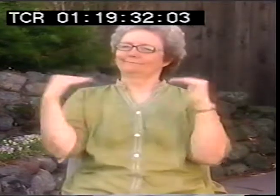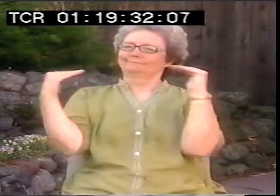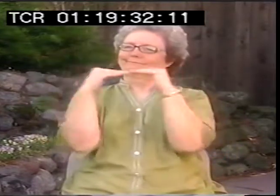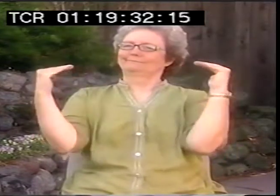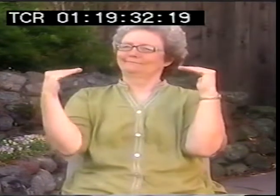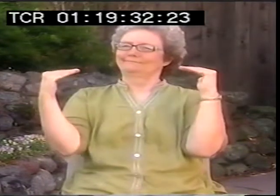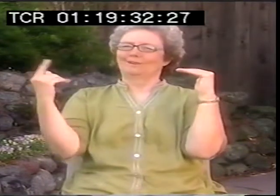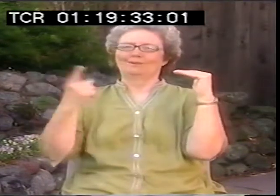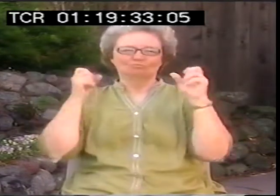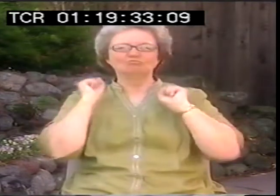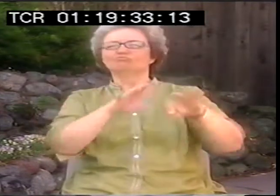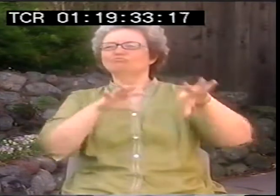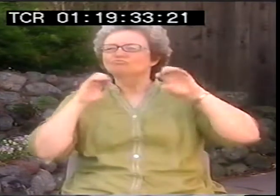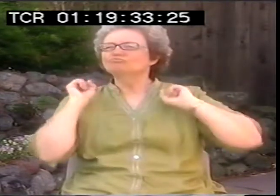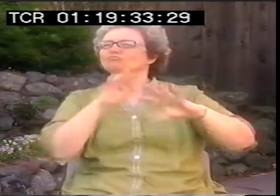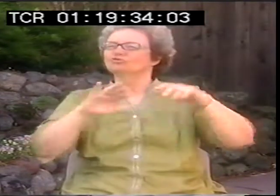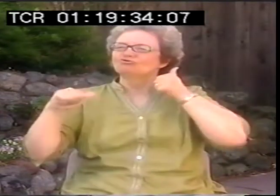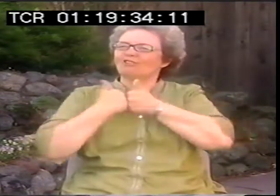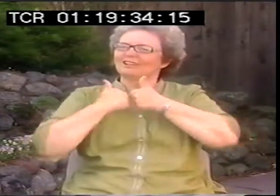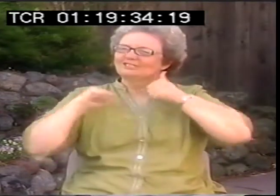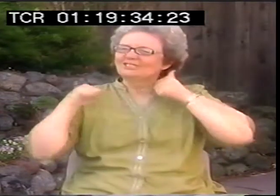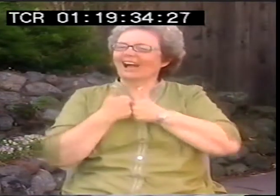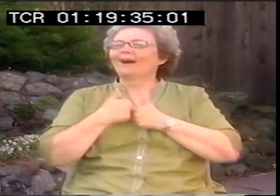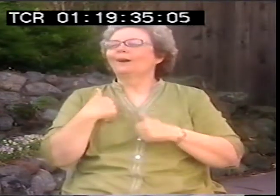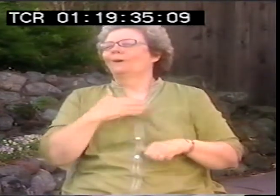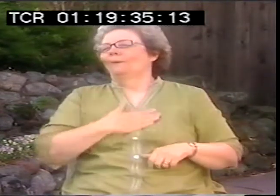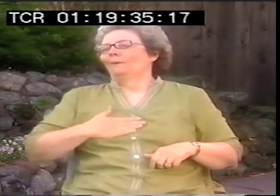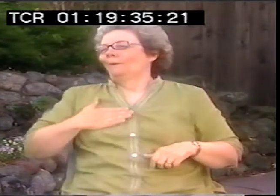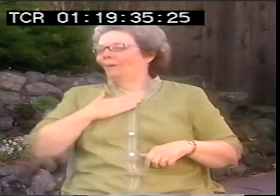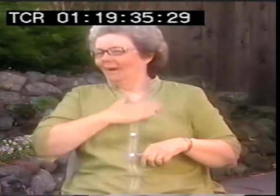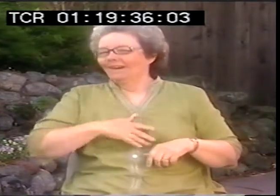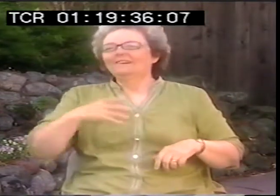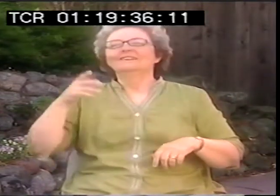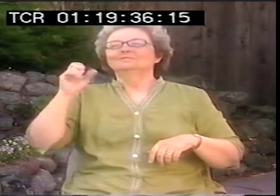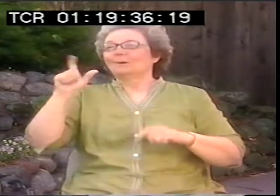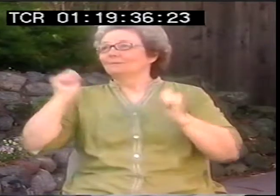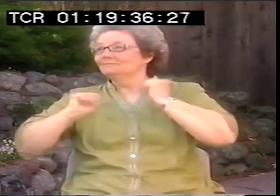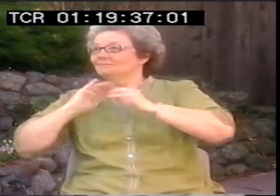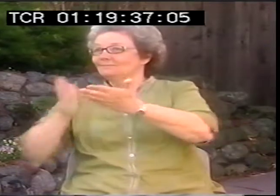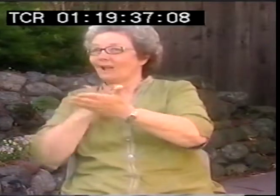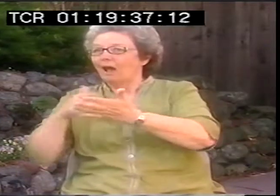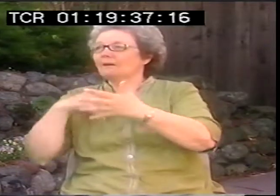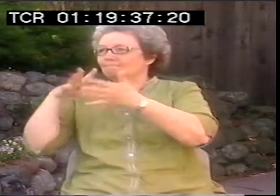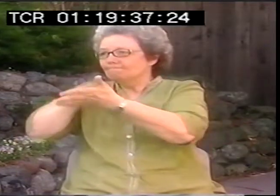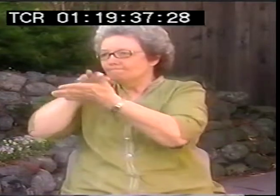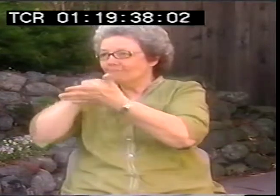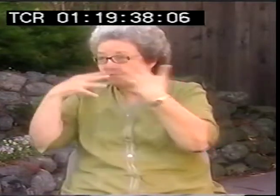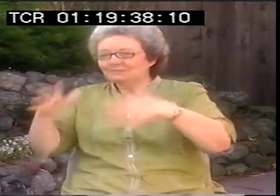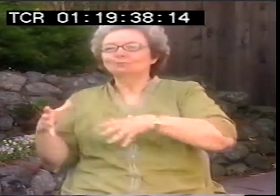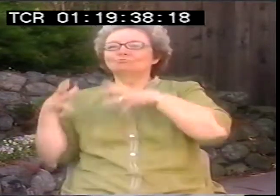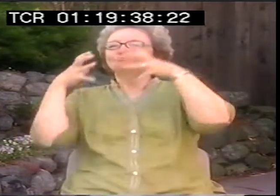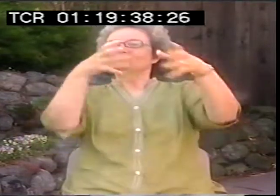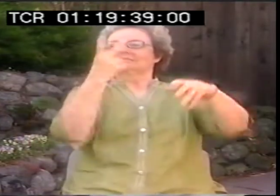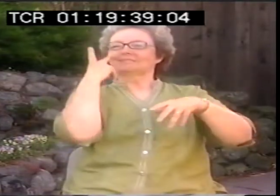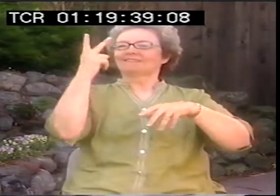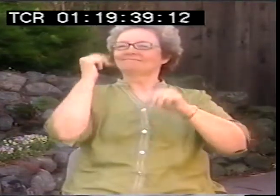And he knew everything. He read everything. And he fed us everything he knew. And he never looked down at us at all. He treated us as equals.